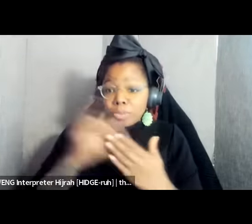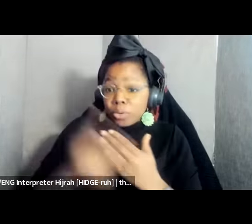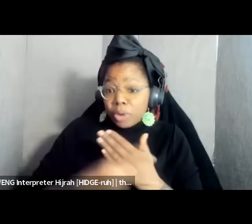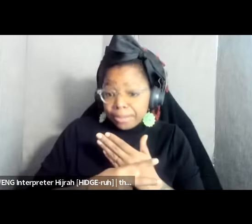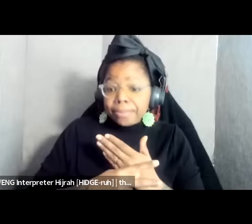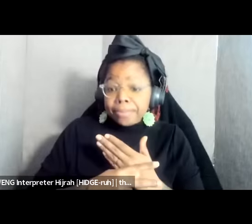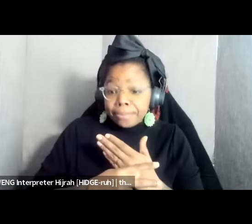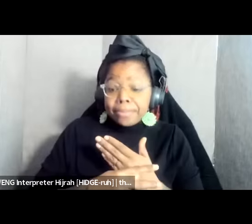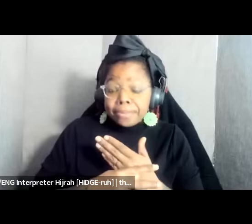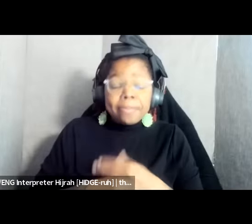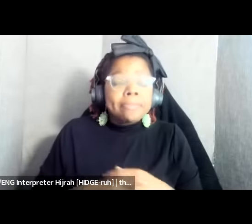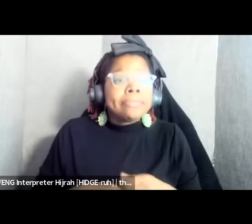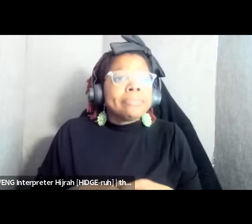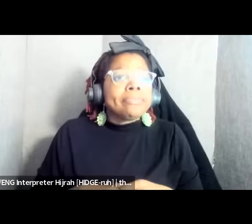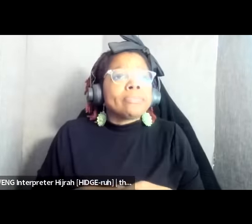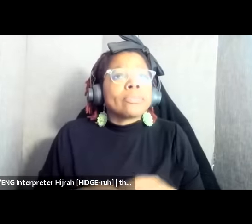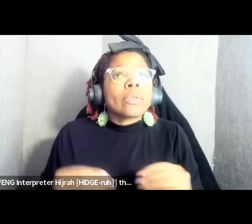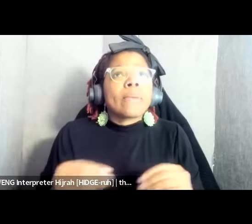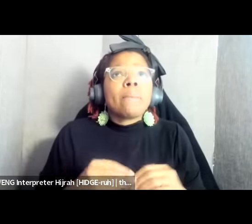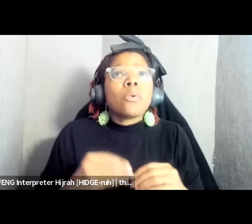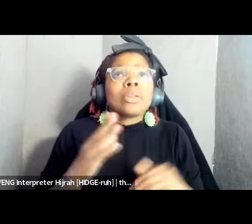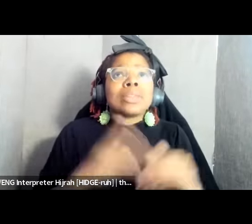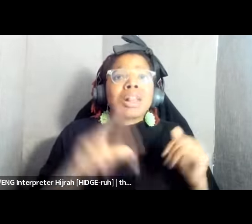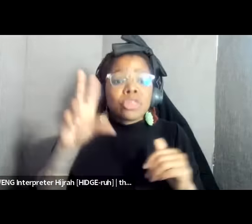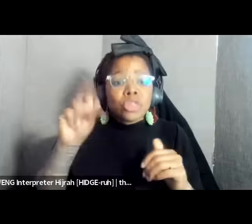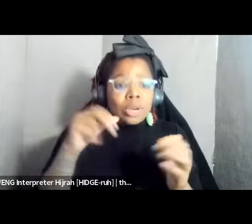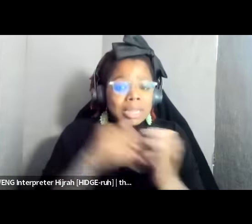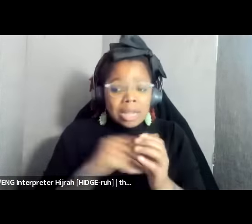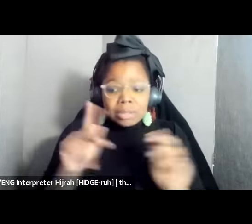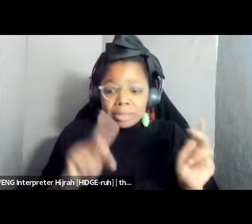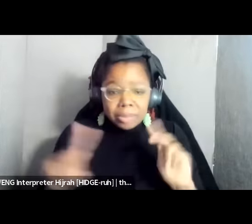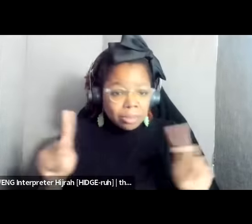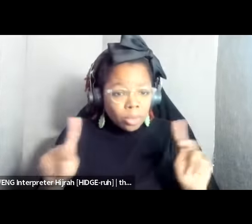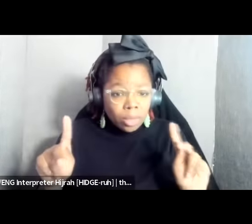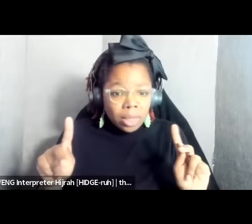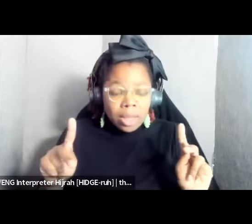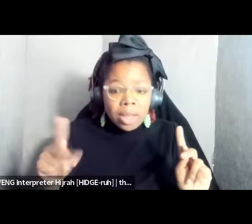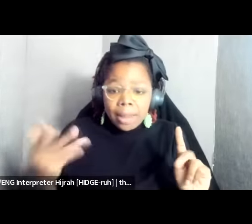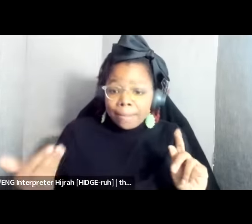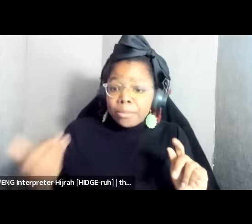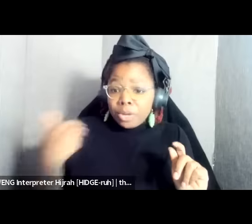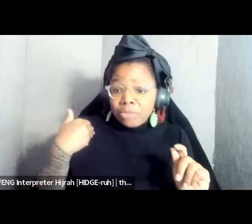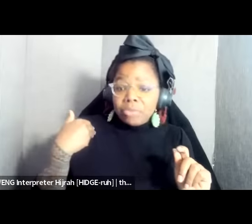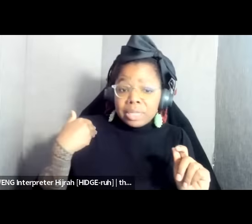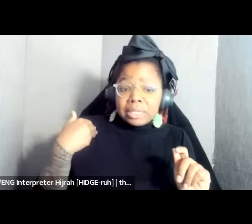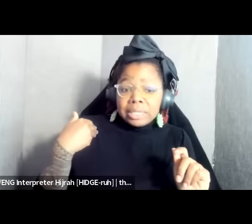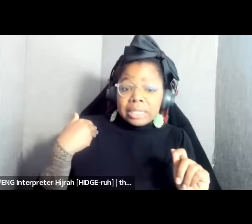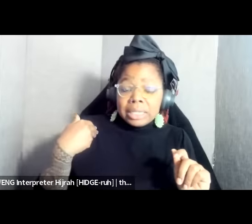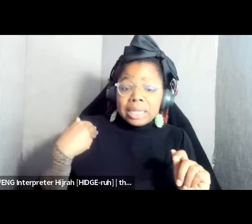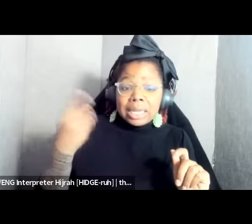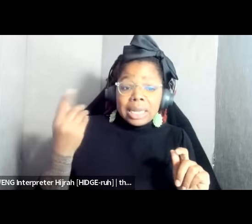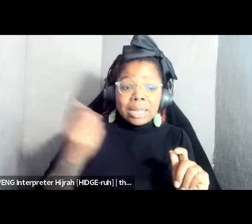are over 30,000 folks that were previously in Dominican Republic that have been returned back